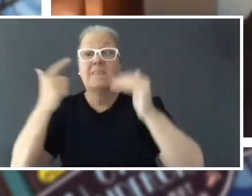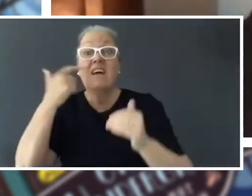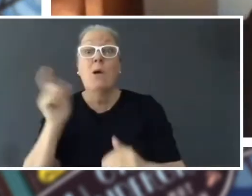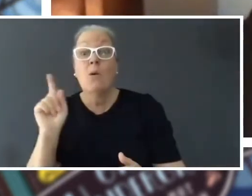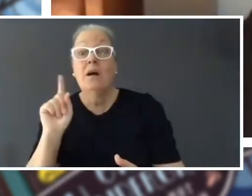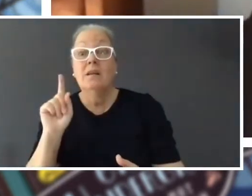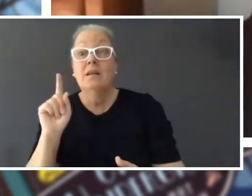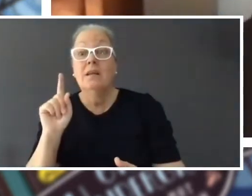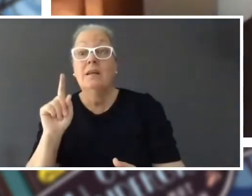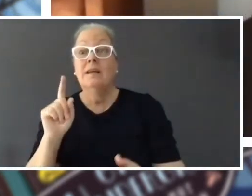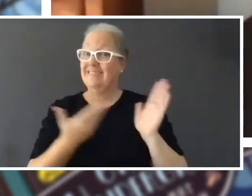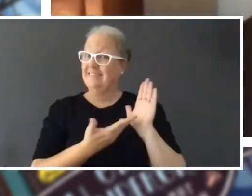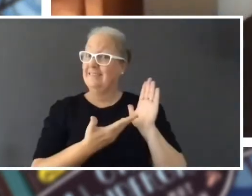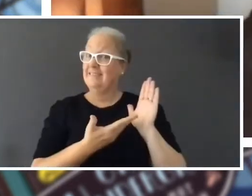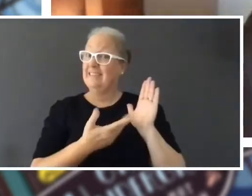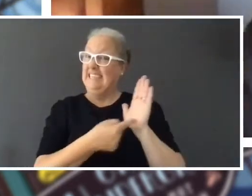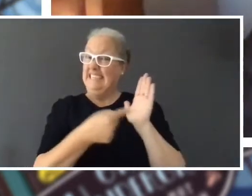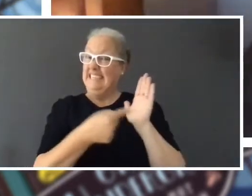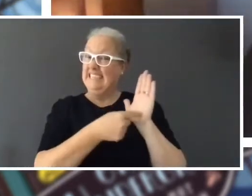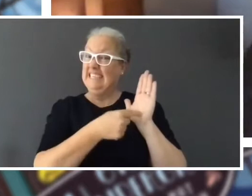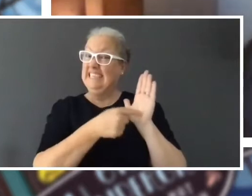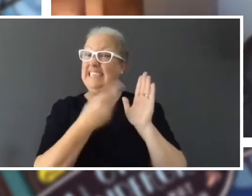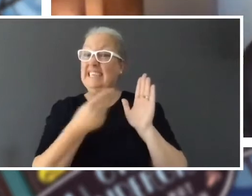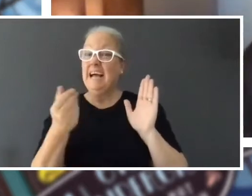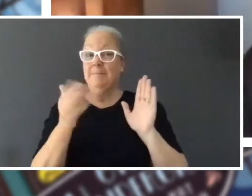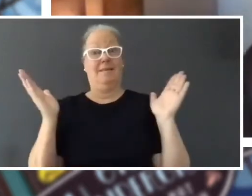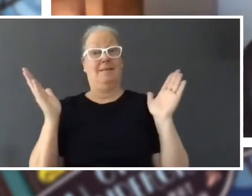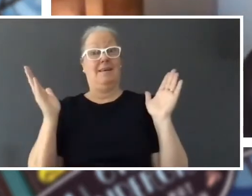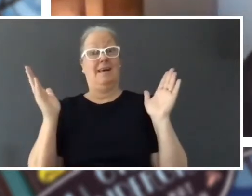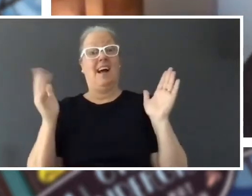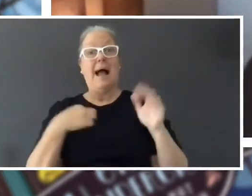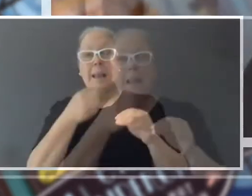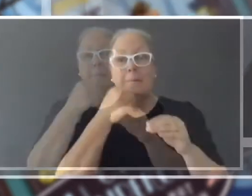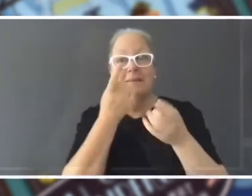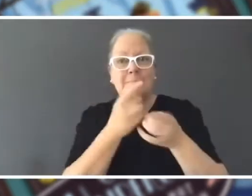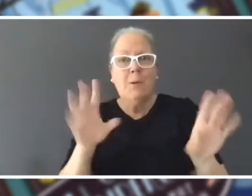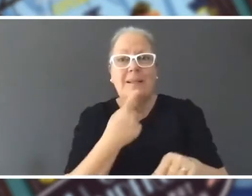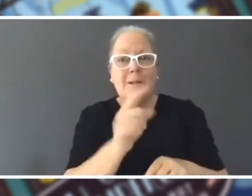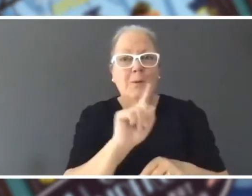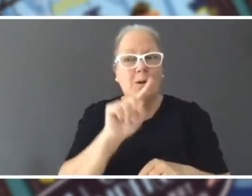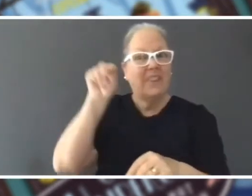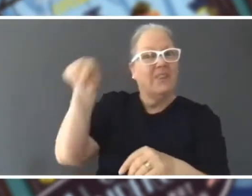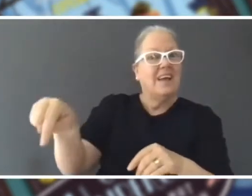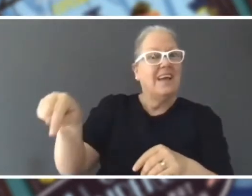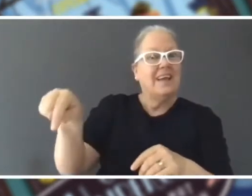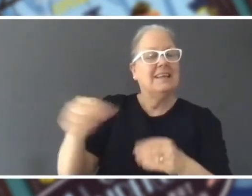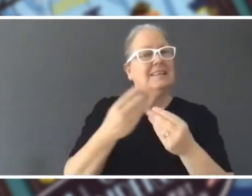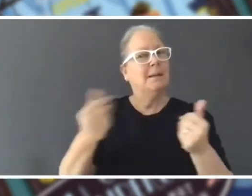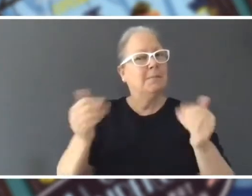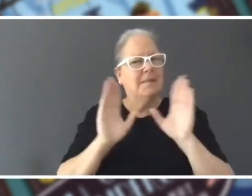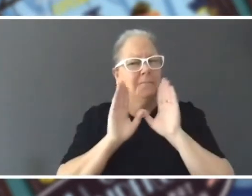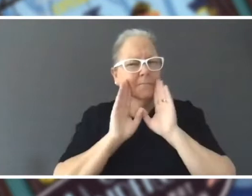something magical. Tess: Spoiler in the title, something magical. Mat,